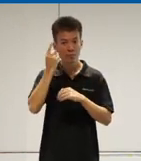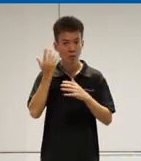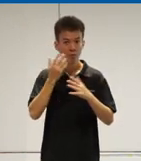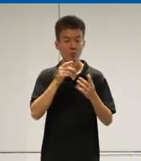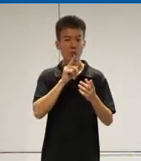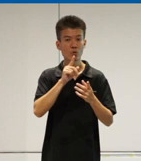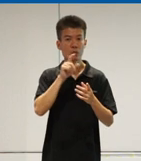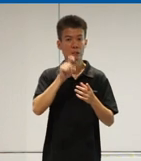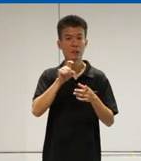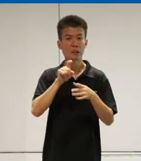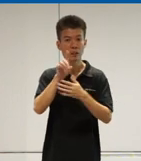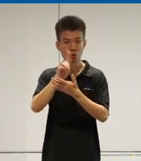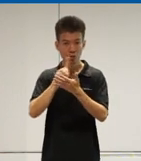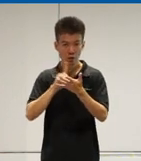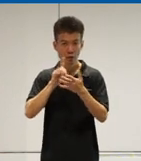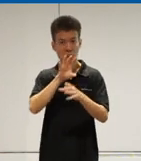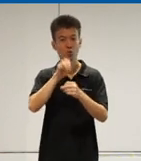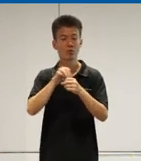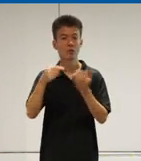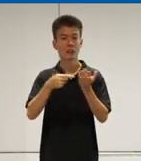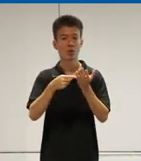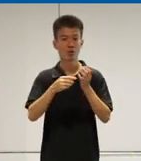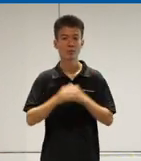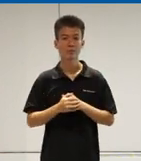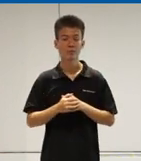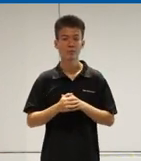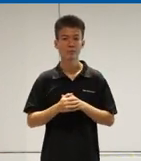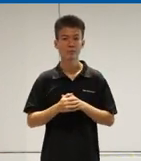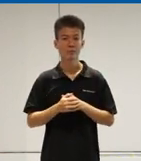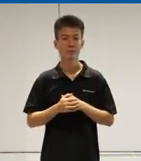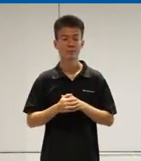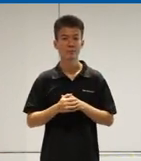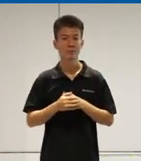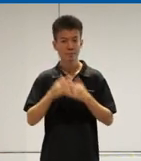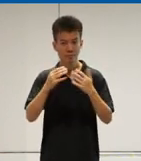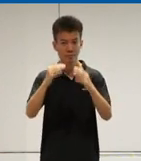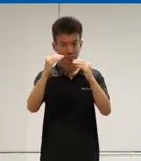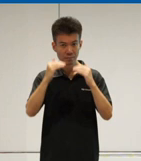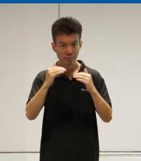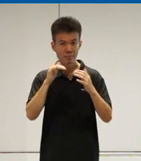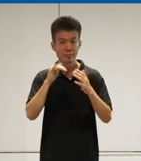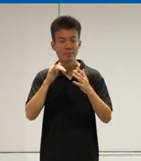means to design inclusive technology and by uh following that that that's where we can actually